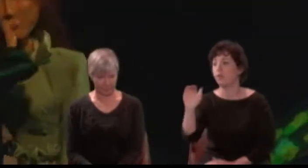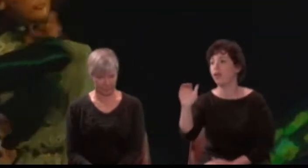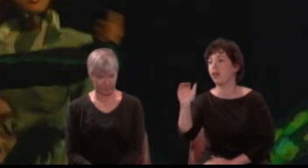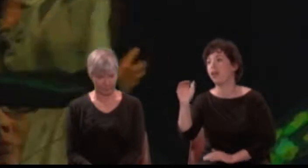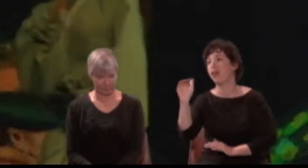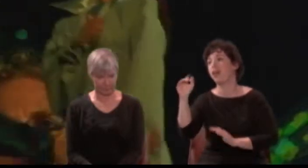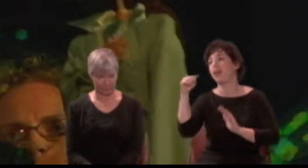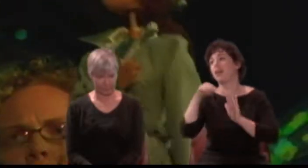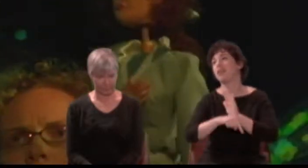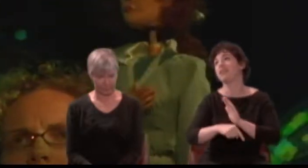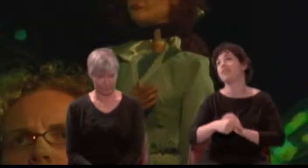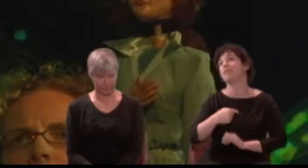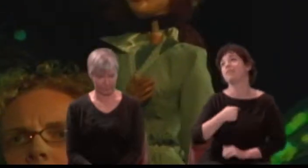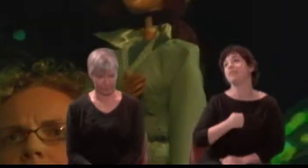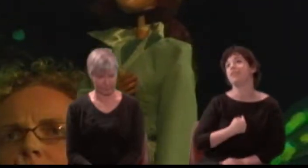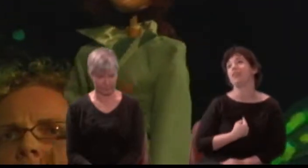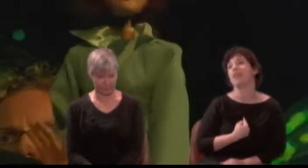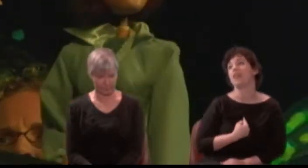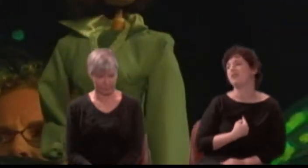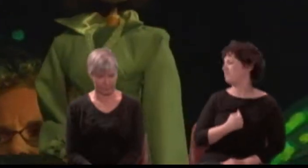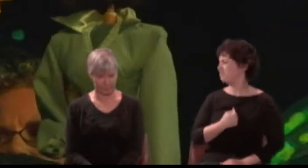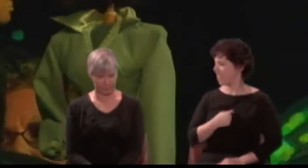Get thee gone and follow me no more!